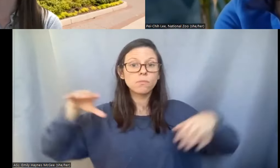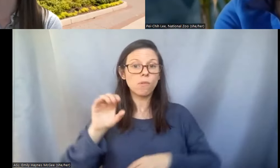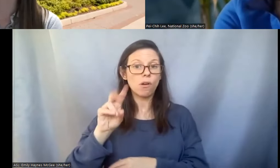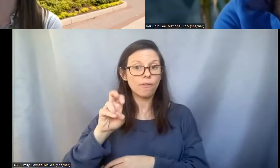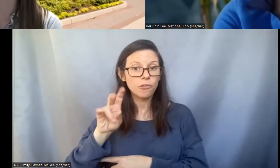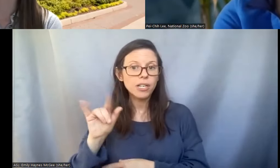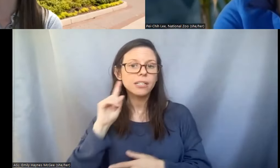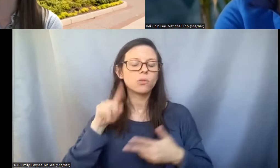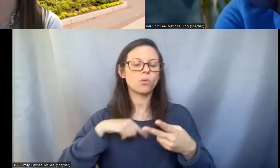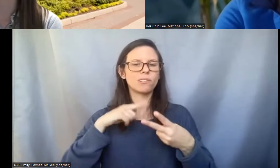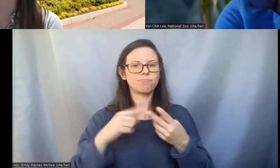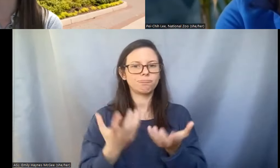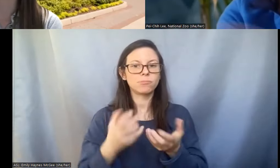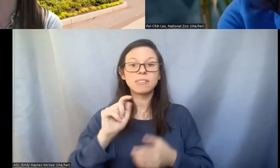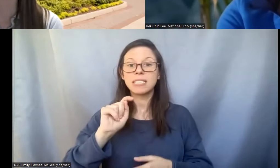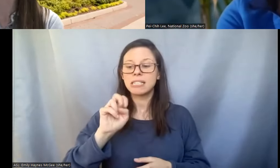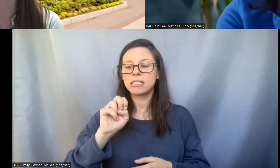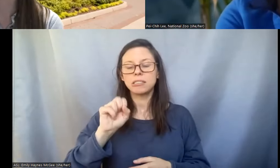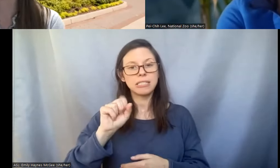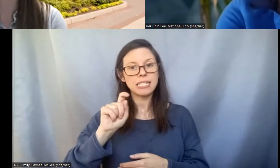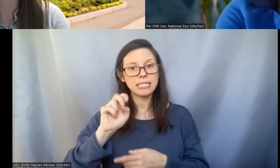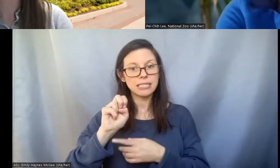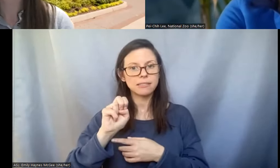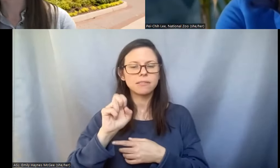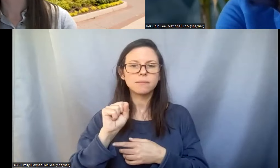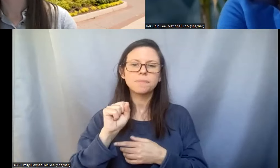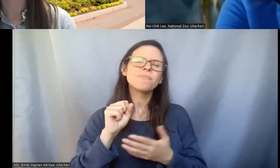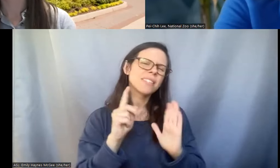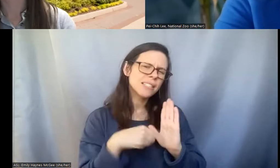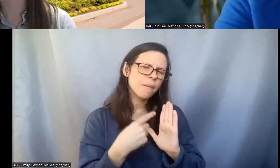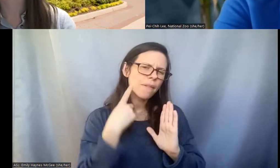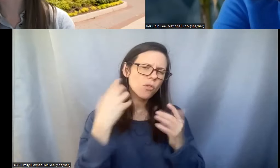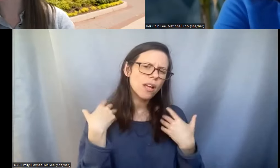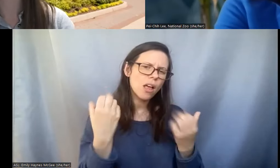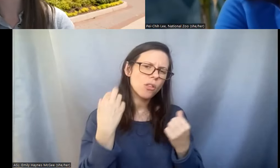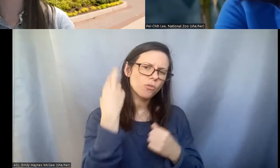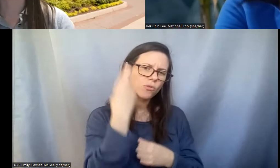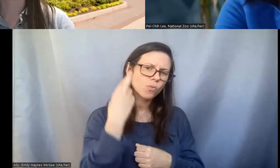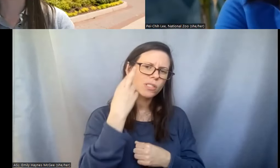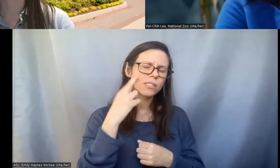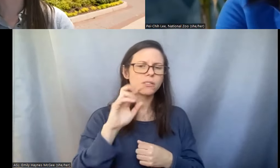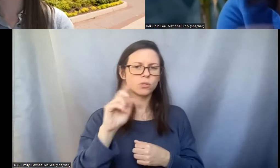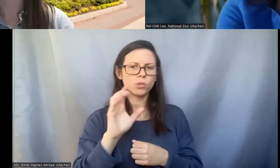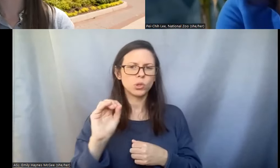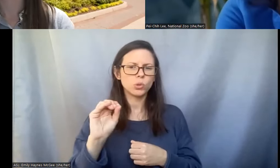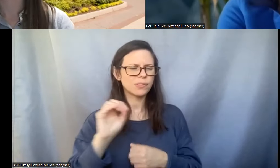sometimes because of health reasons the zoo the new staff mind decided that the animal needs to be